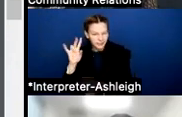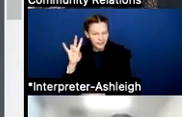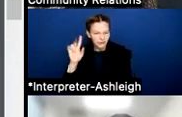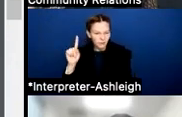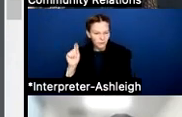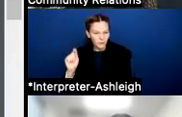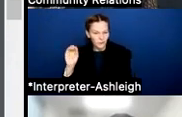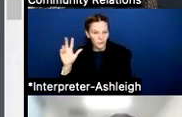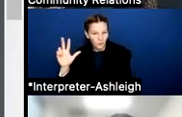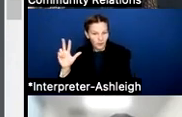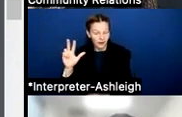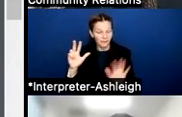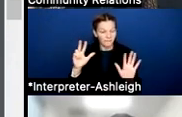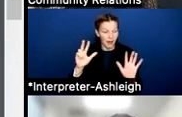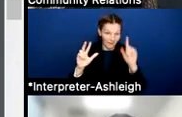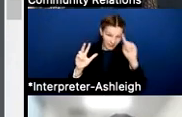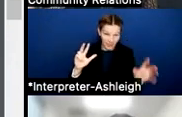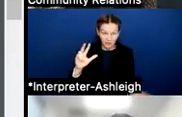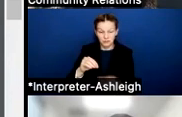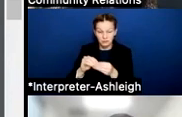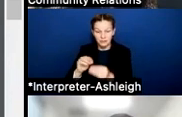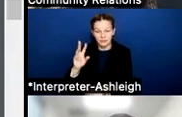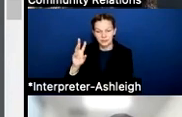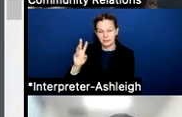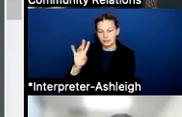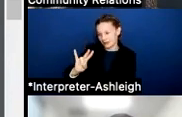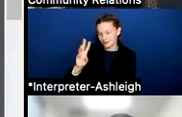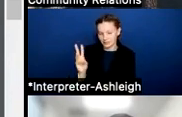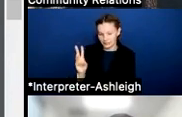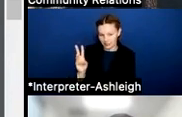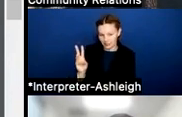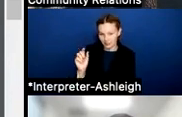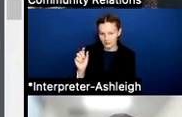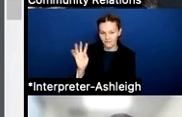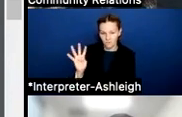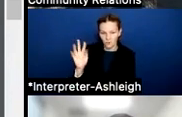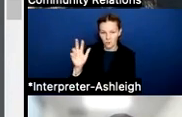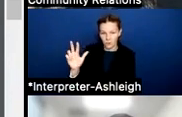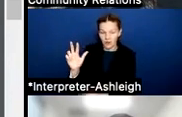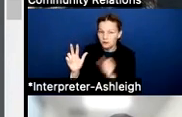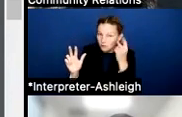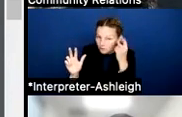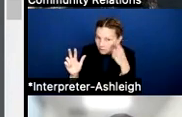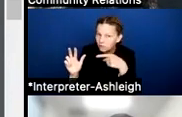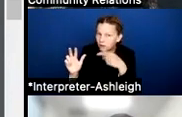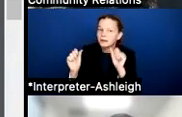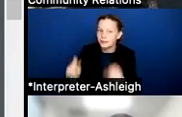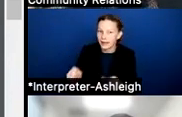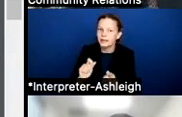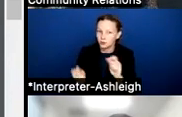To add the 5 cent to it, it goes to 76.03. Now, this could change. I have seen some legislature